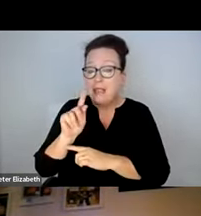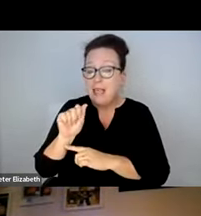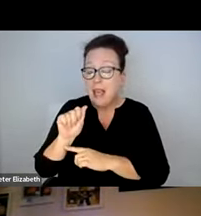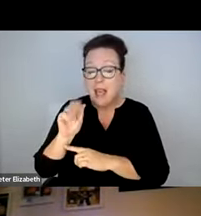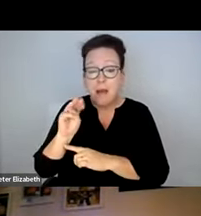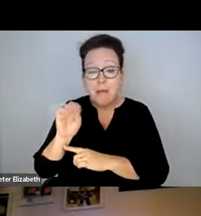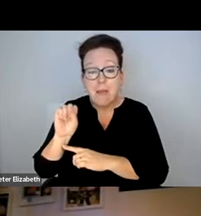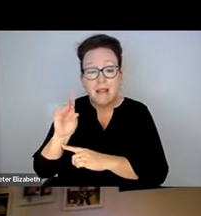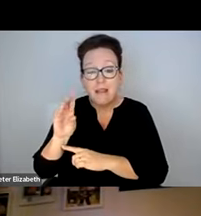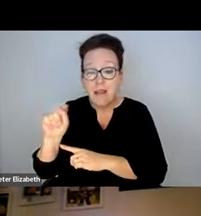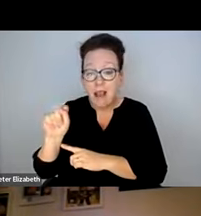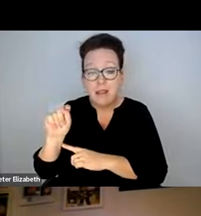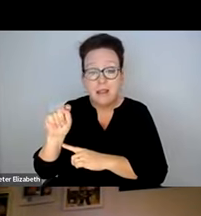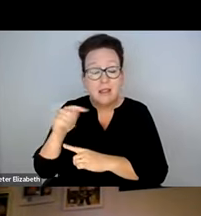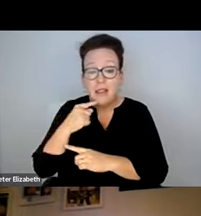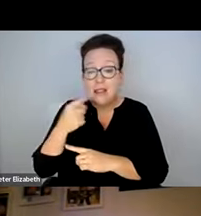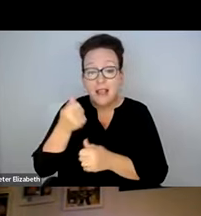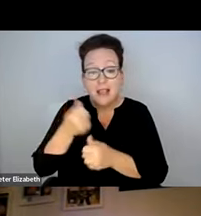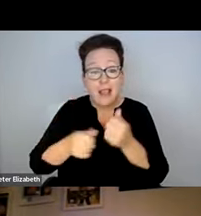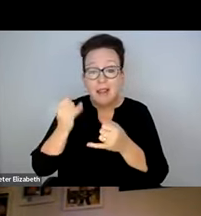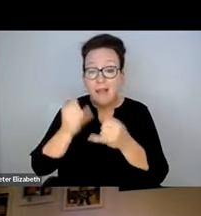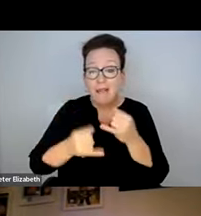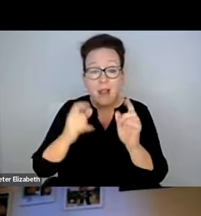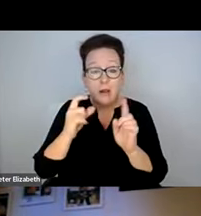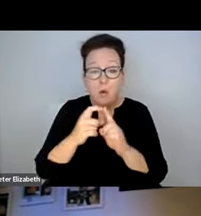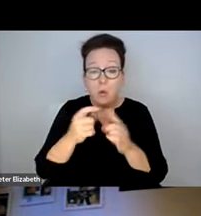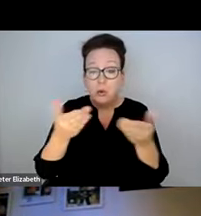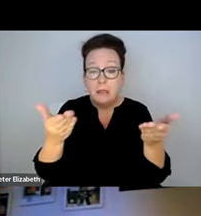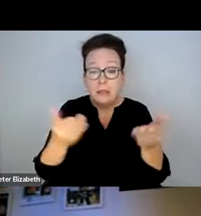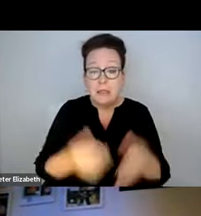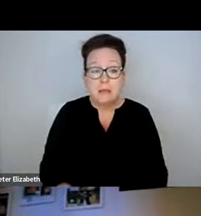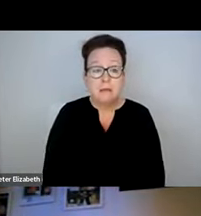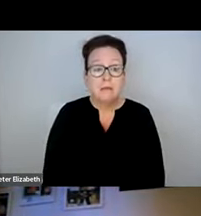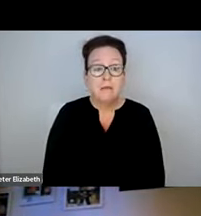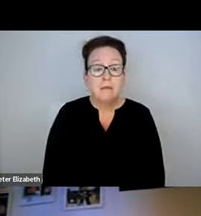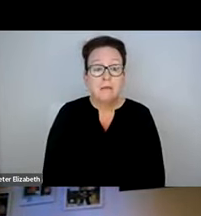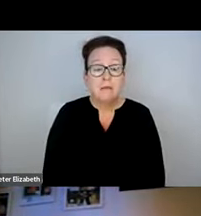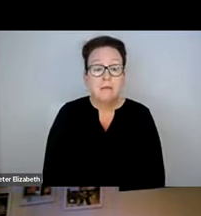SPACE FOR ANY REPRESENTATIVES FROM THE MBTA OR MASSDOT TO SAY